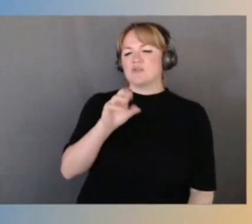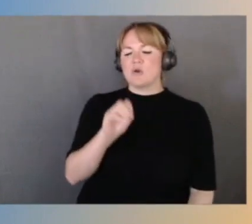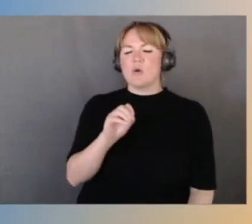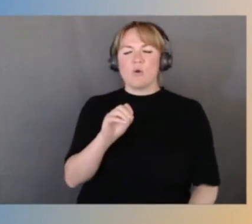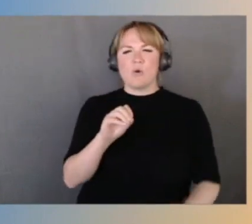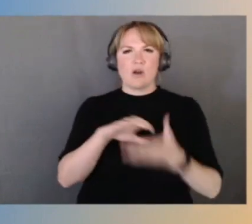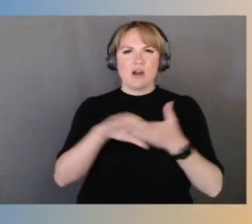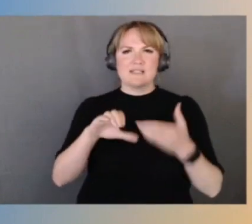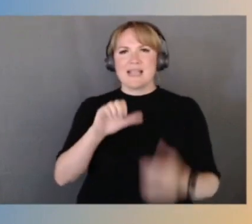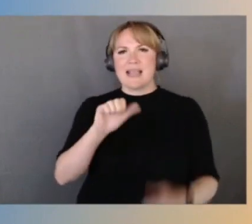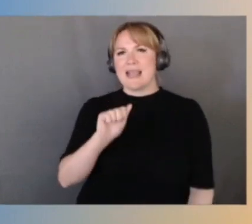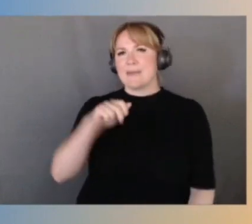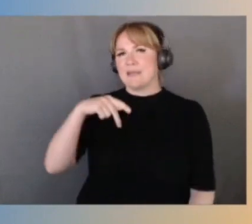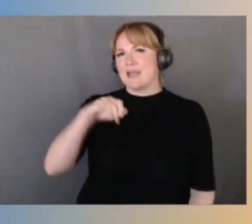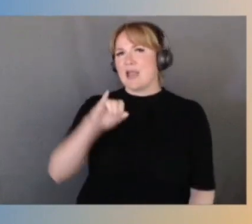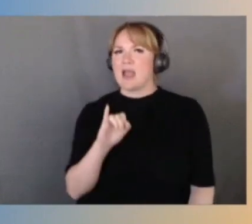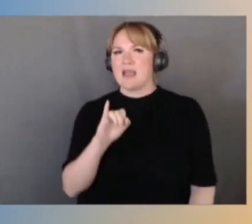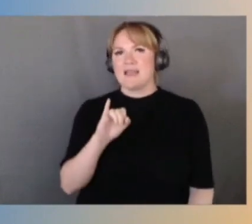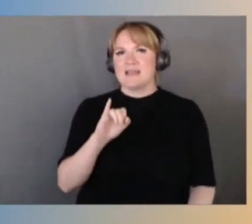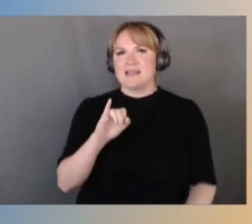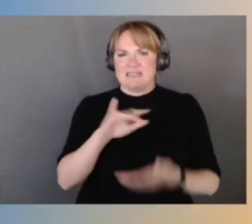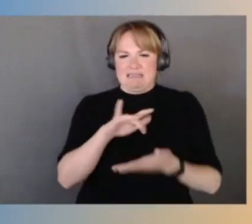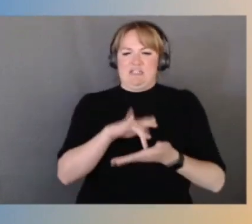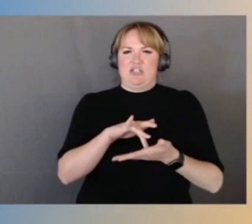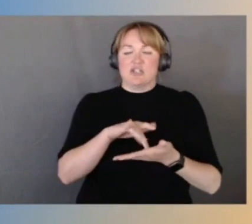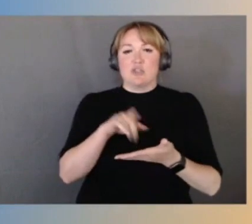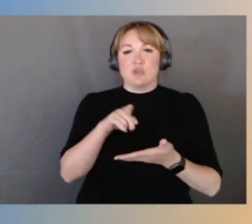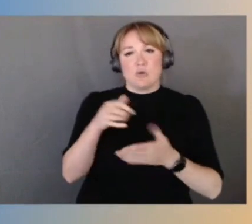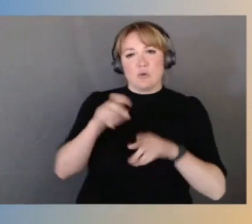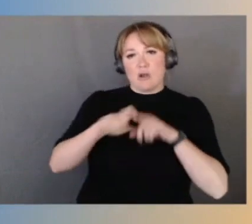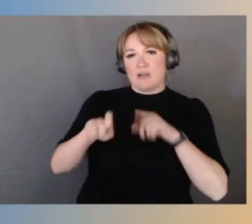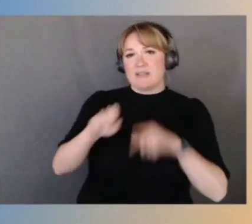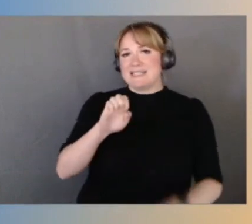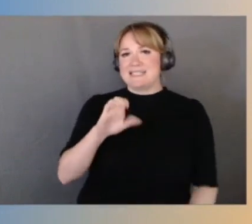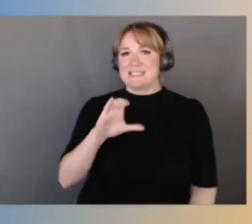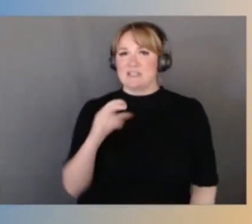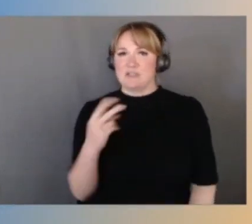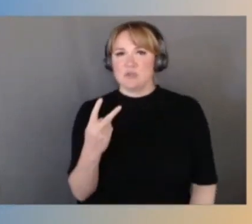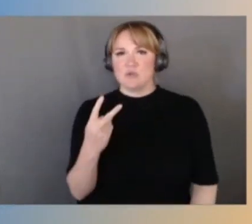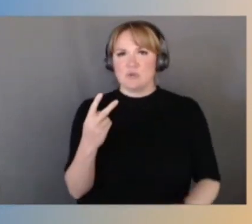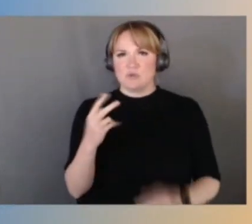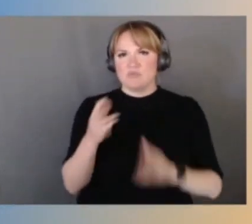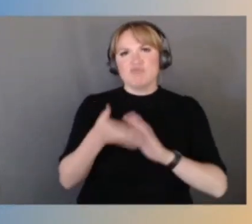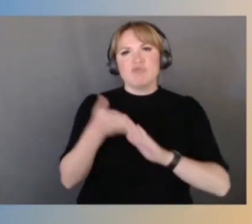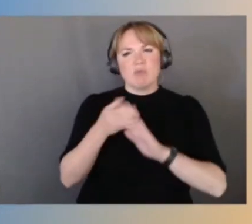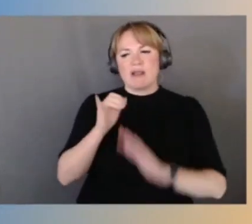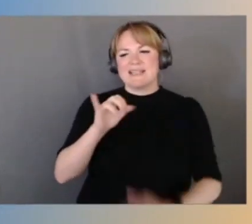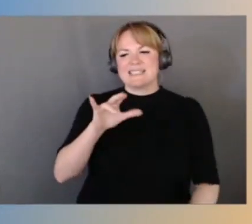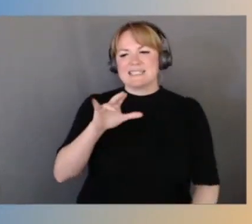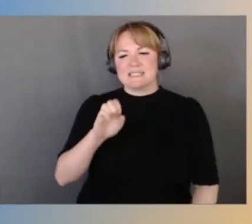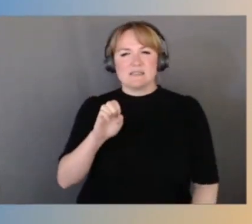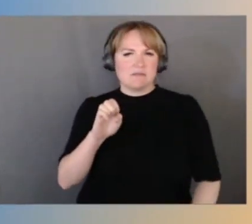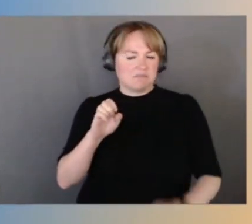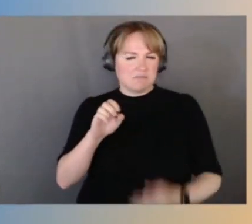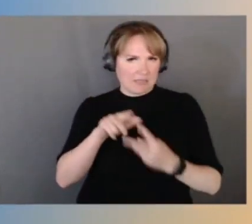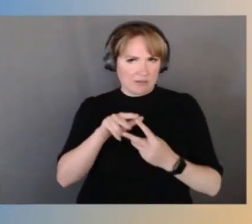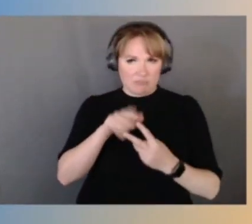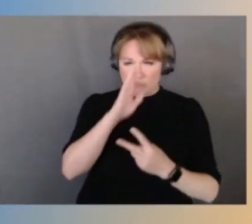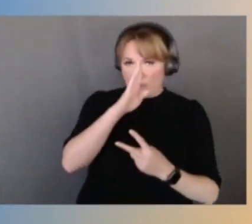And then when you make a call to EC2 run instances, either directly or through whatever intermediate layers you happen to use,